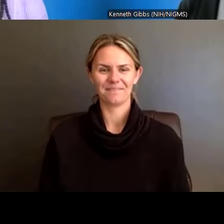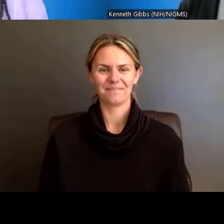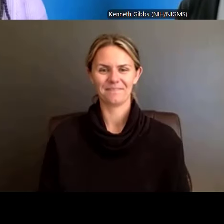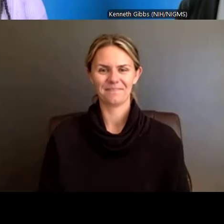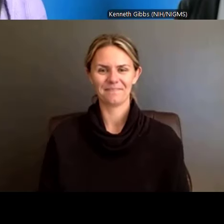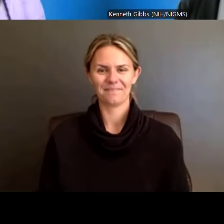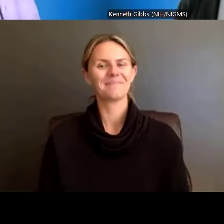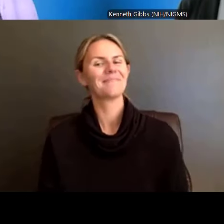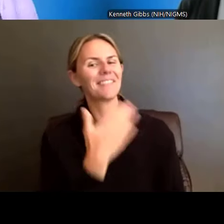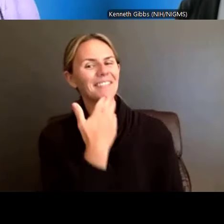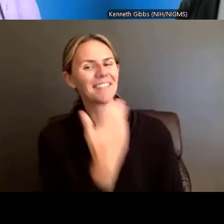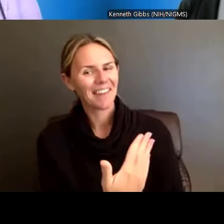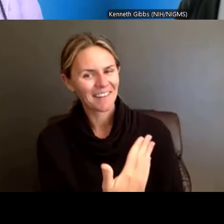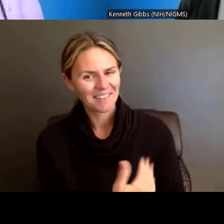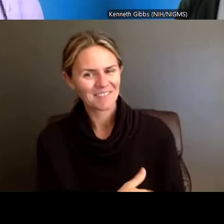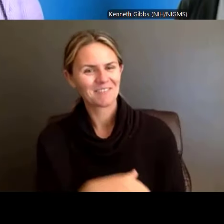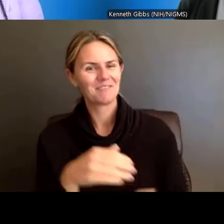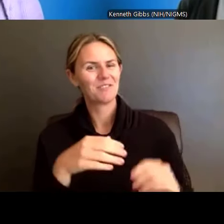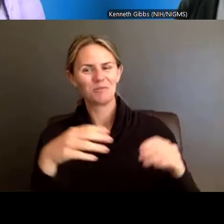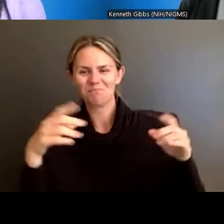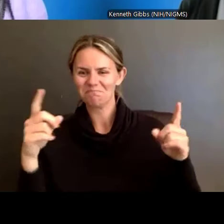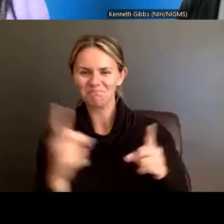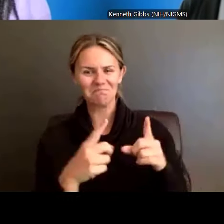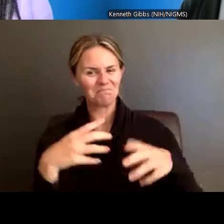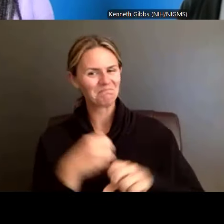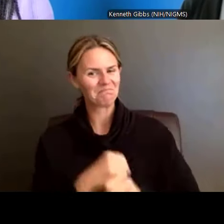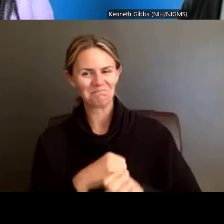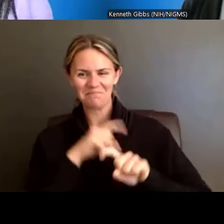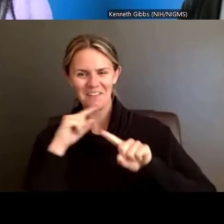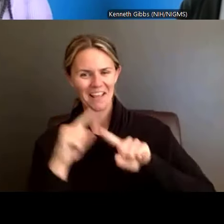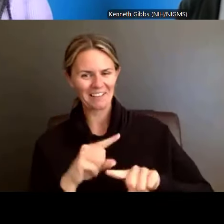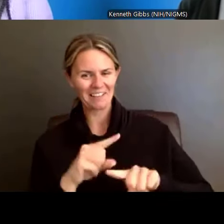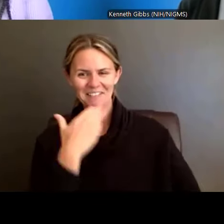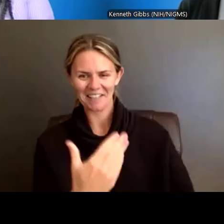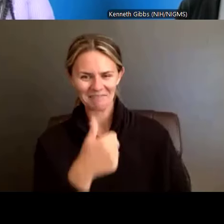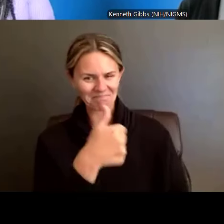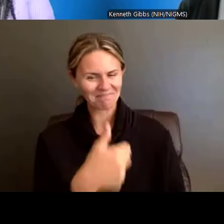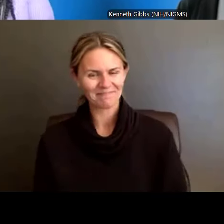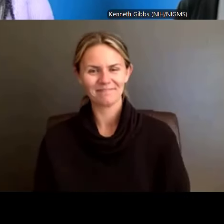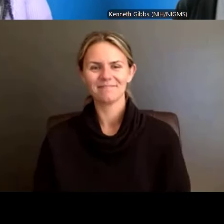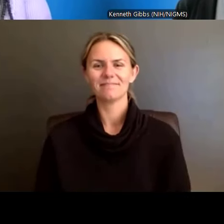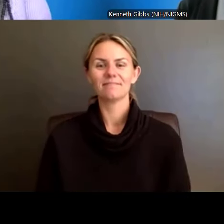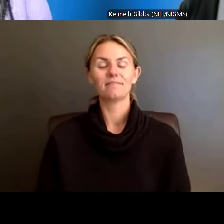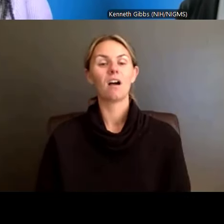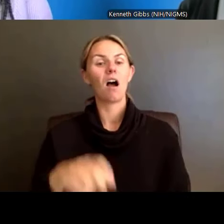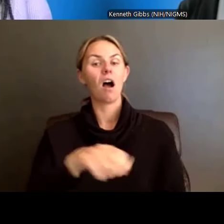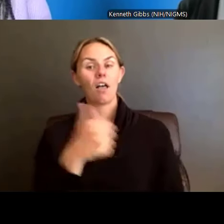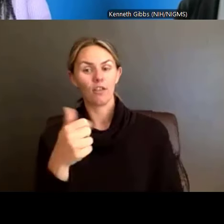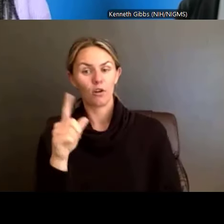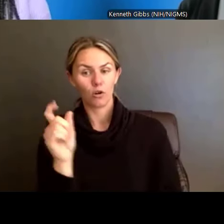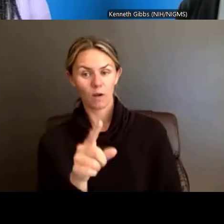Dr. Anissa Brown: Thank you for that very brief response. Dr. Ericka Boone: It's right there. Dr. Anissa Brown: Thank you. So, then the other question is, how did the training grants